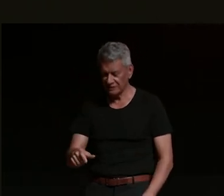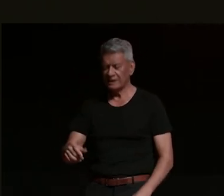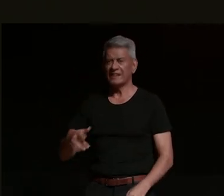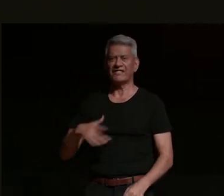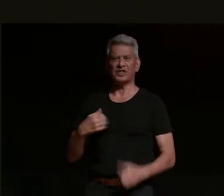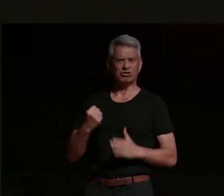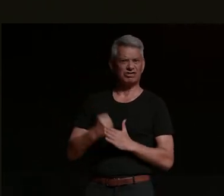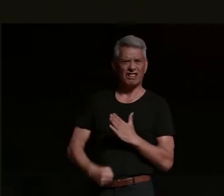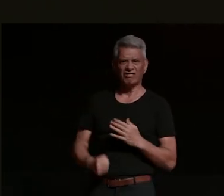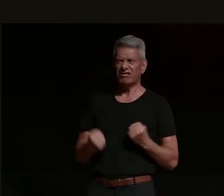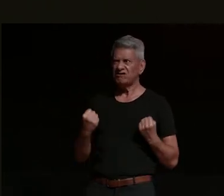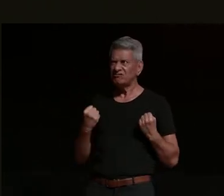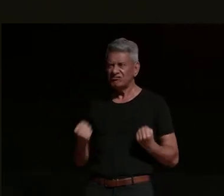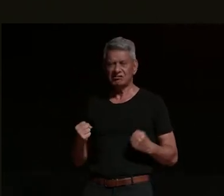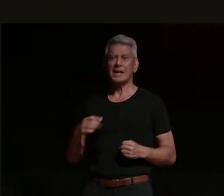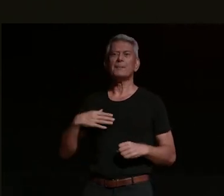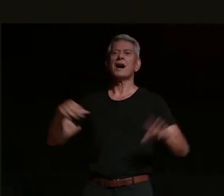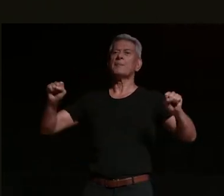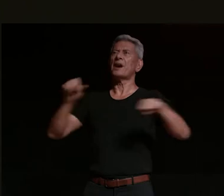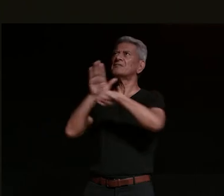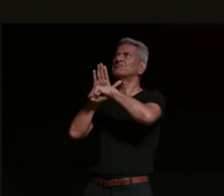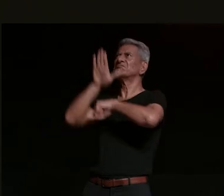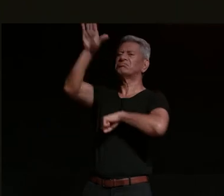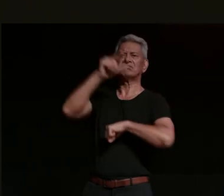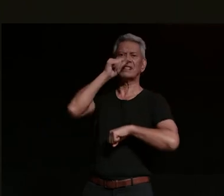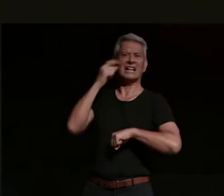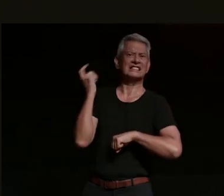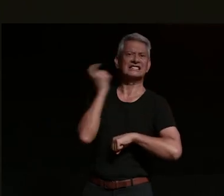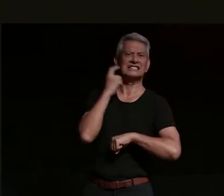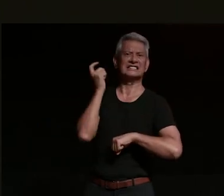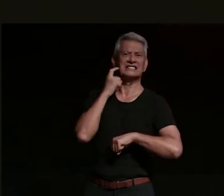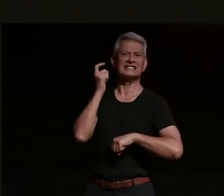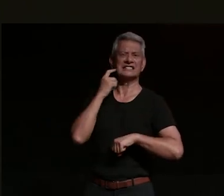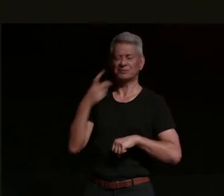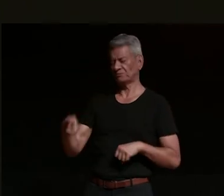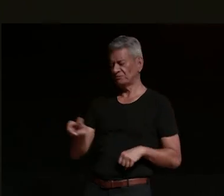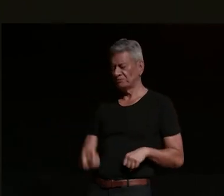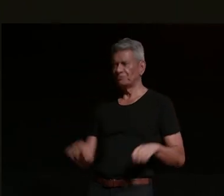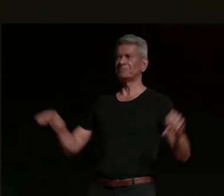their bike is good enough to do the vertical hill ride so they try riding their harley from